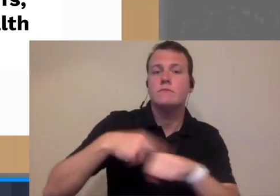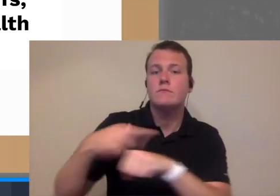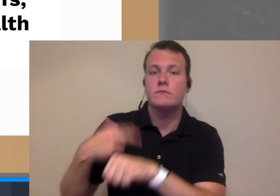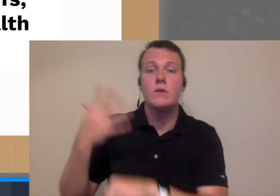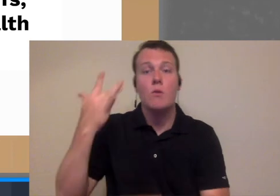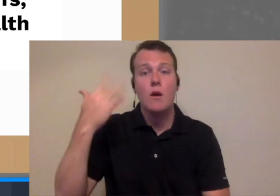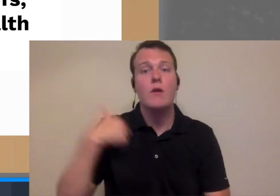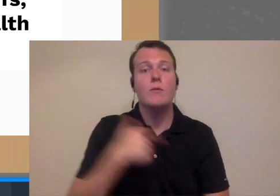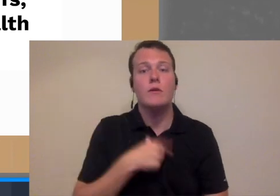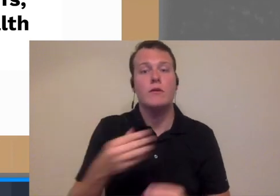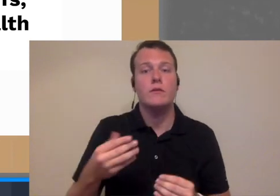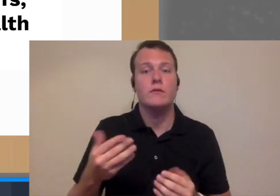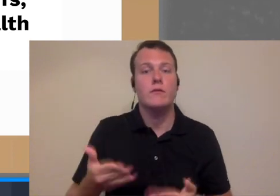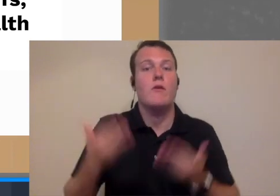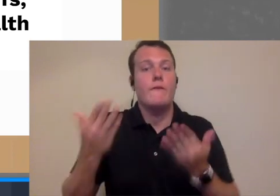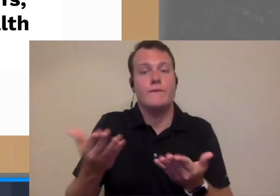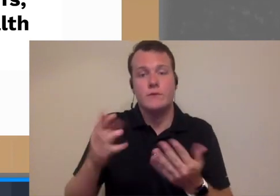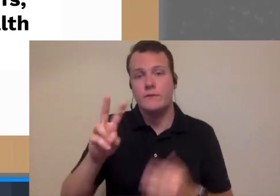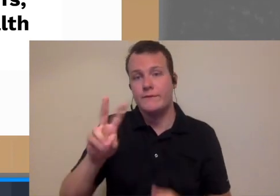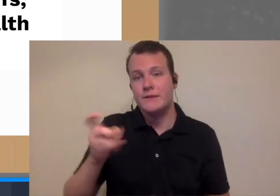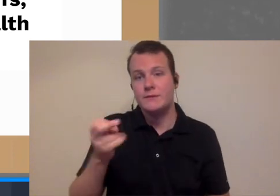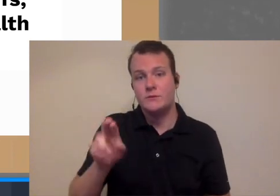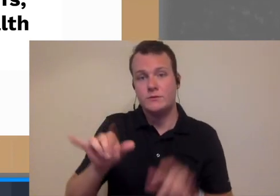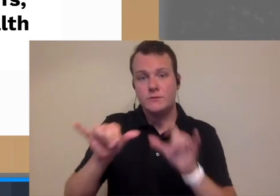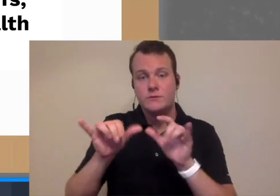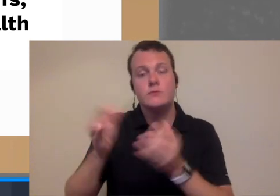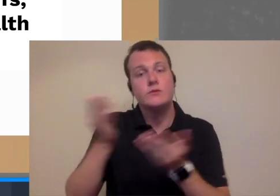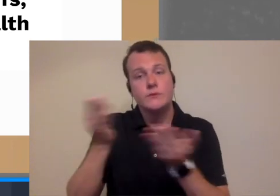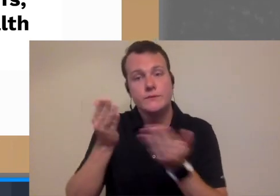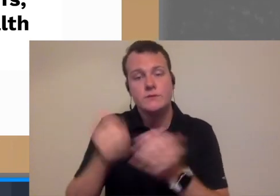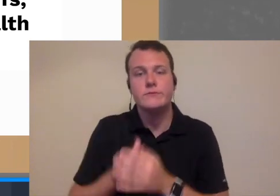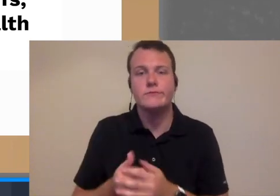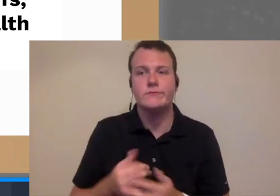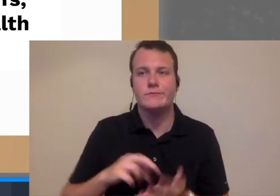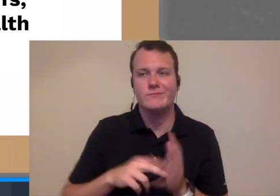of them are because we offered you know vestibular services right and you're